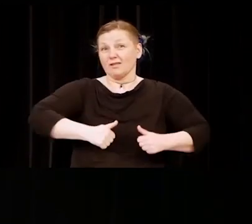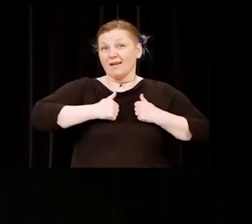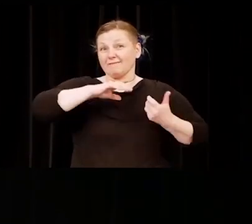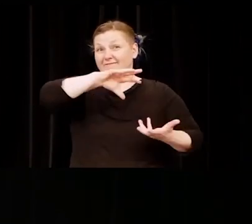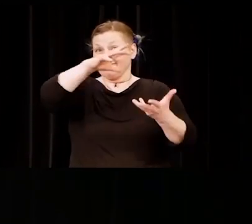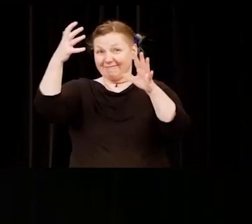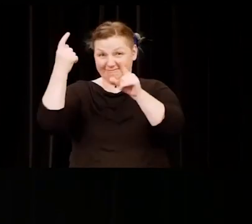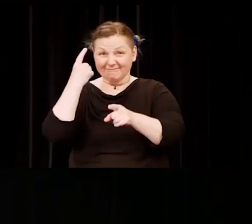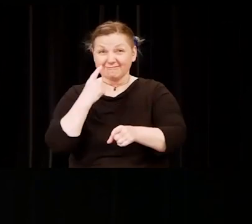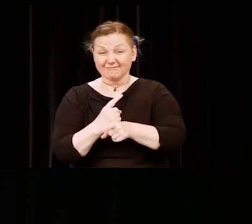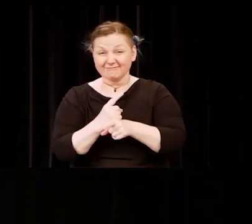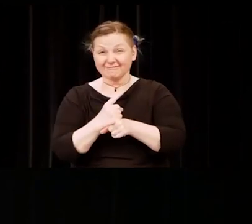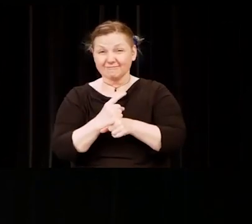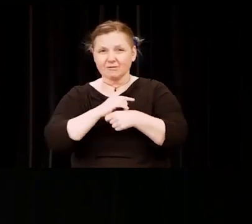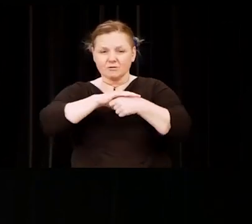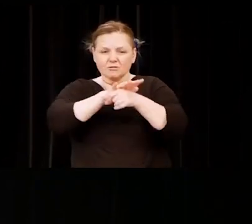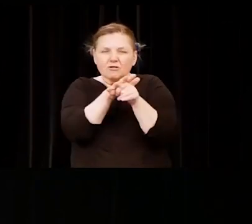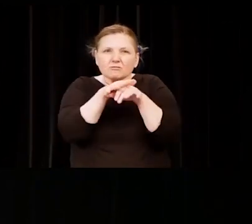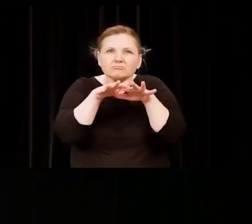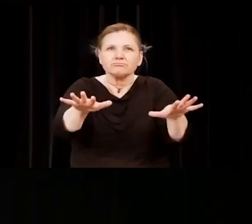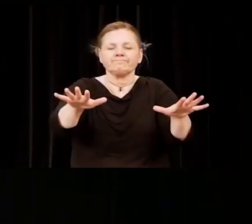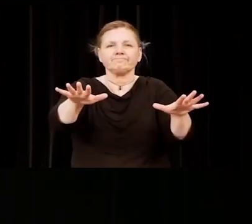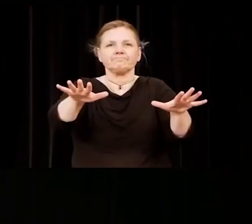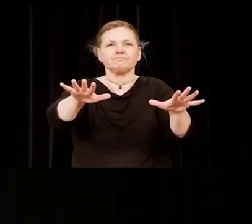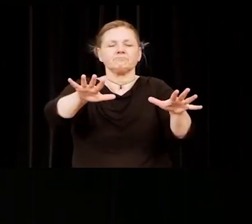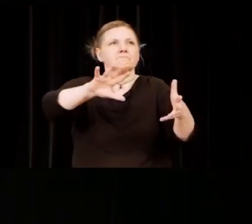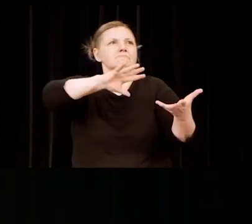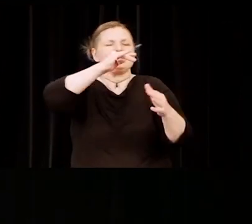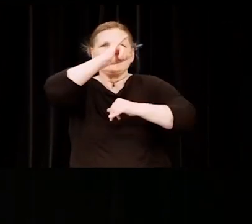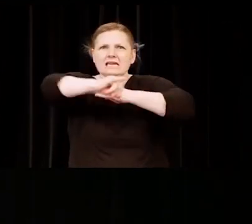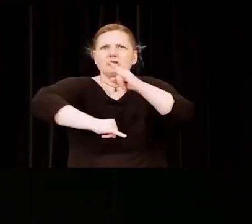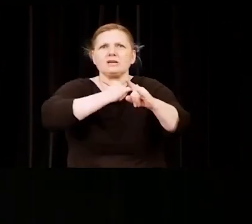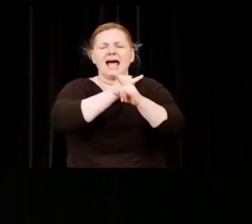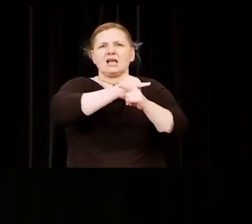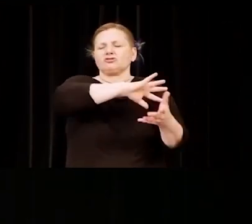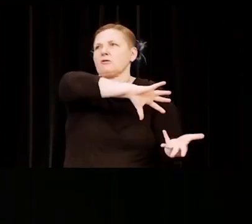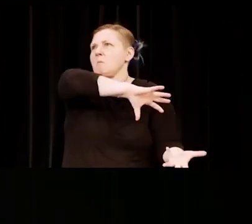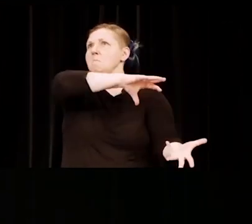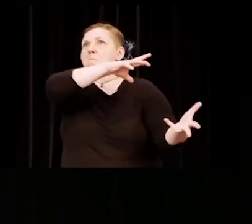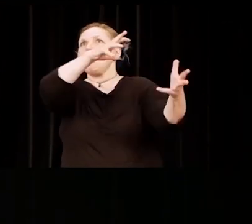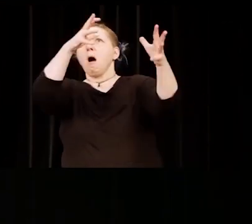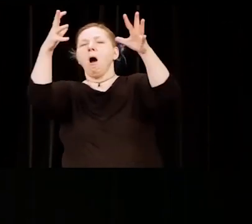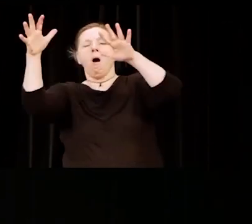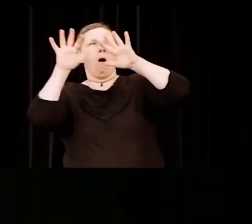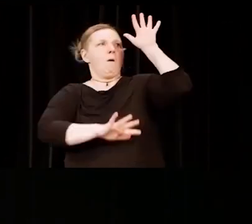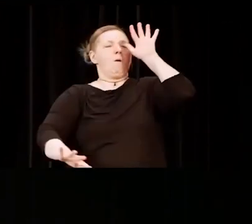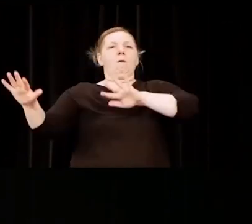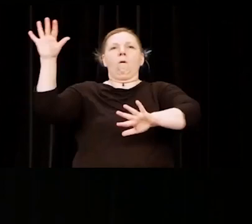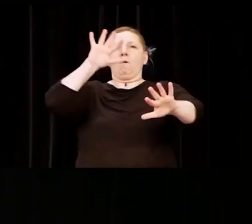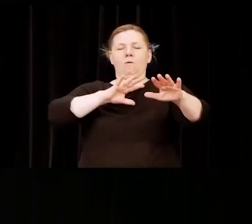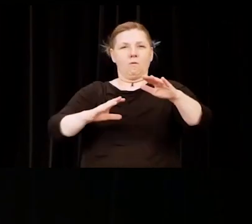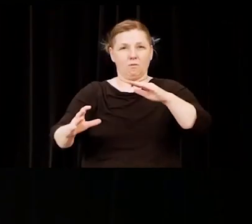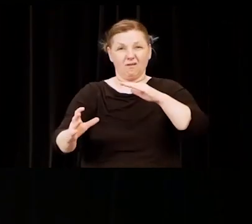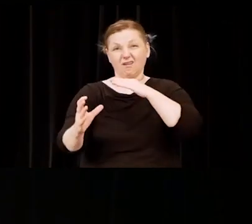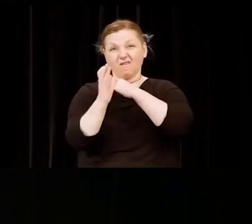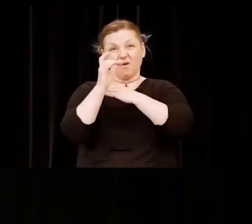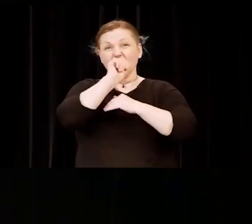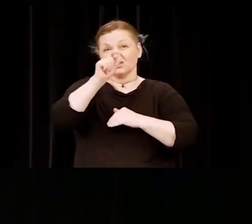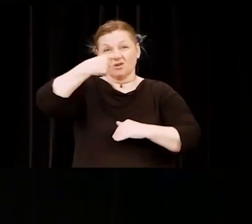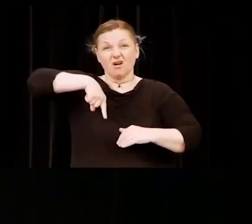As COVID-19 became an international health crisis and forced us to transition to remote teaching and learning.